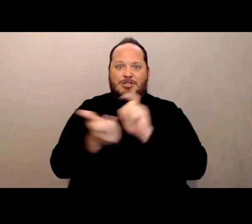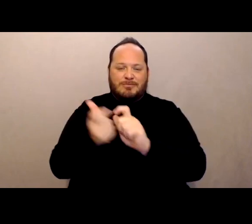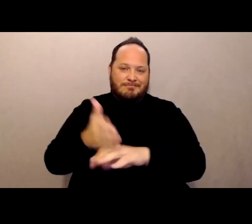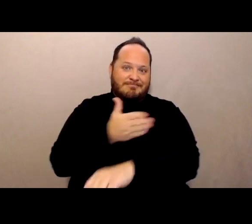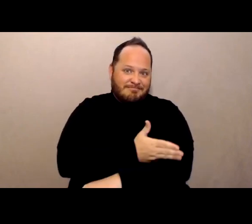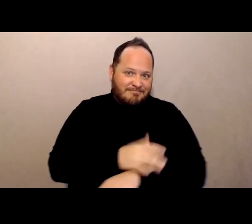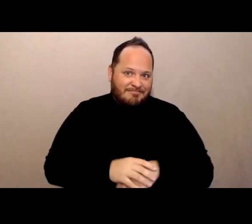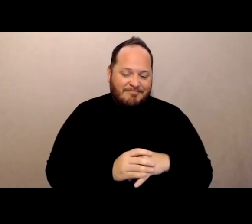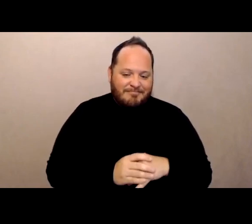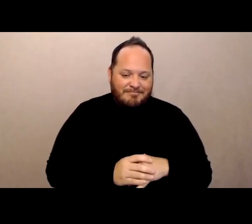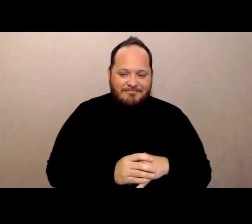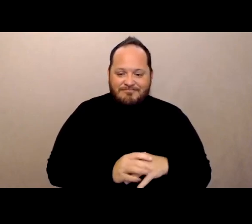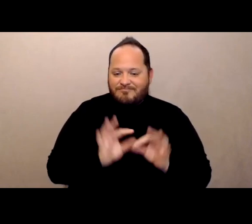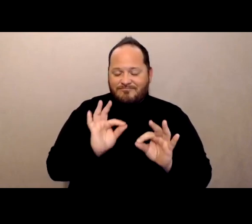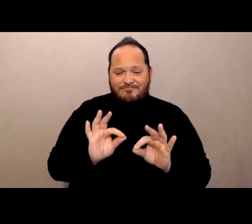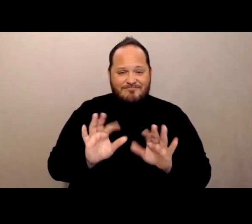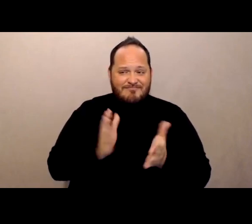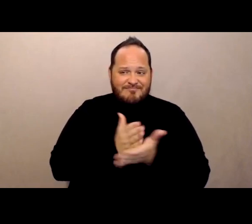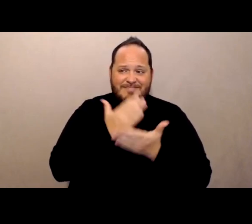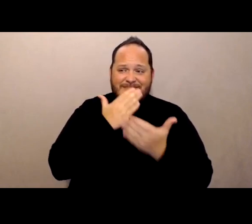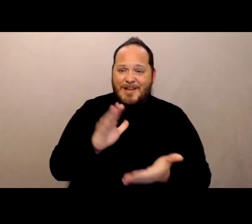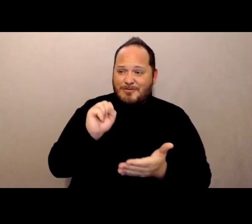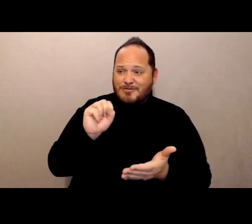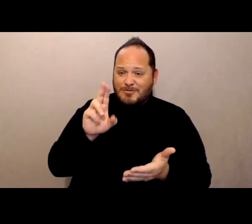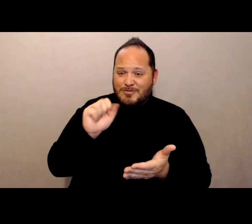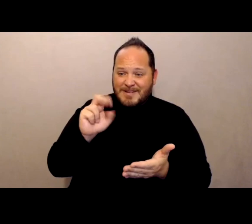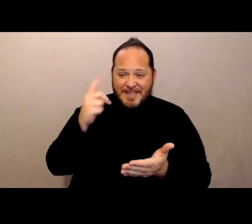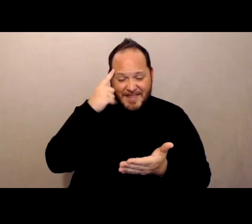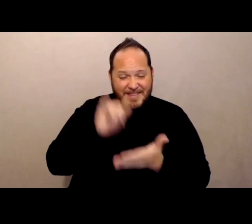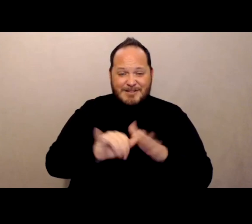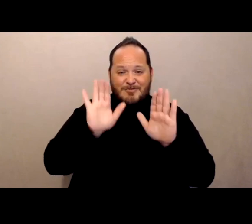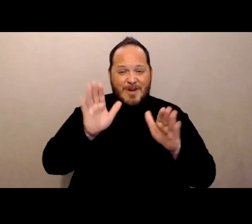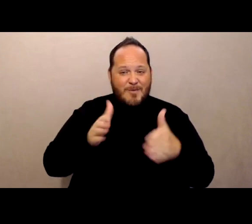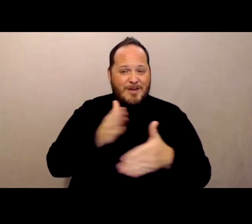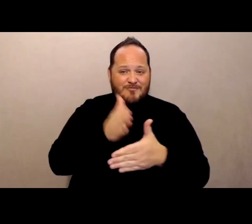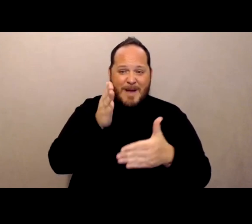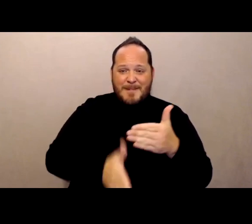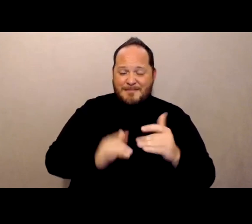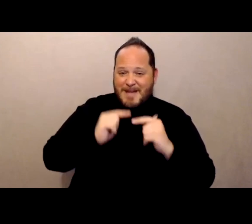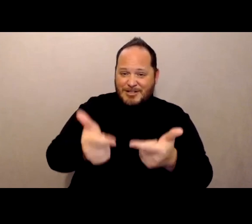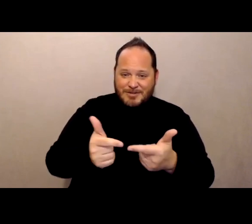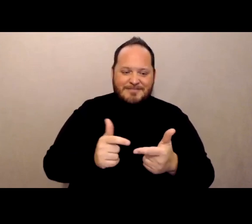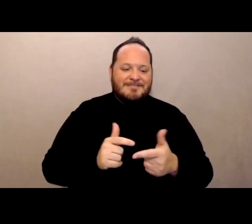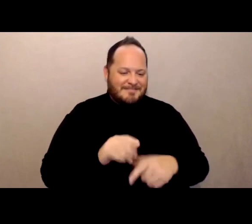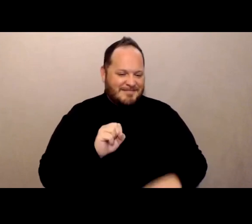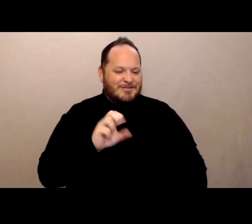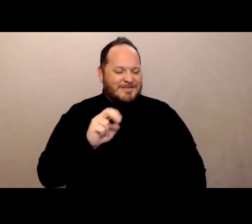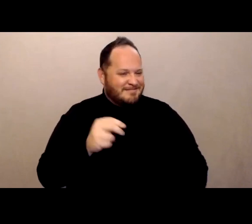I think that's a great way to wrap it up, back to you. [Susan] Well, thank you so much, Tony. I guess we have a minute.